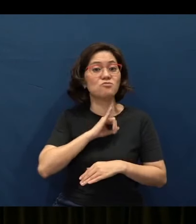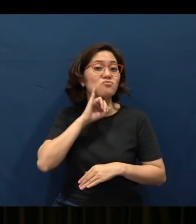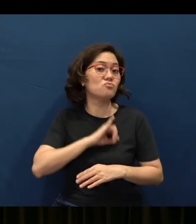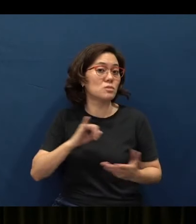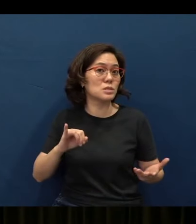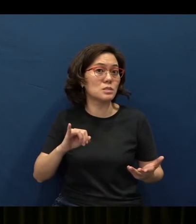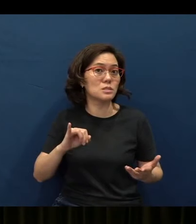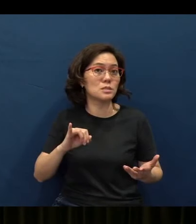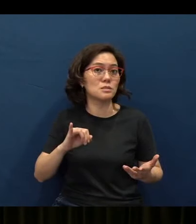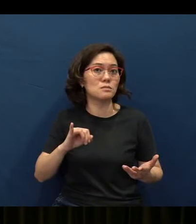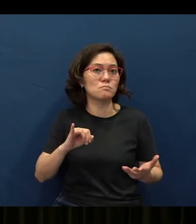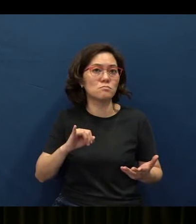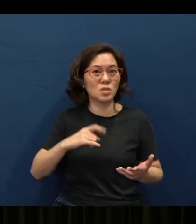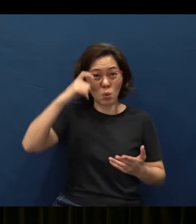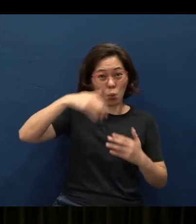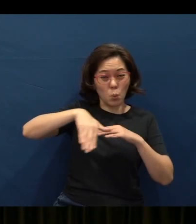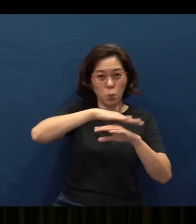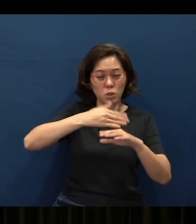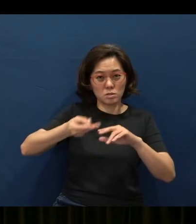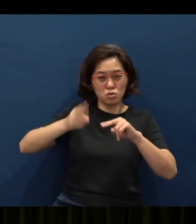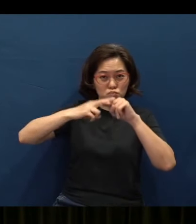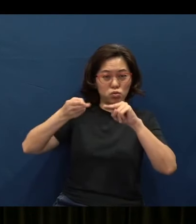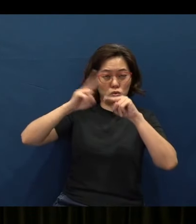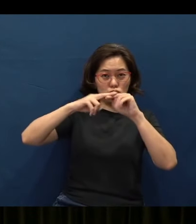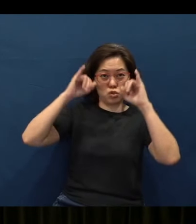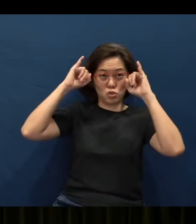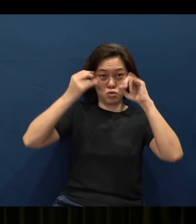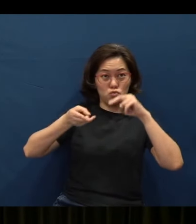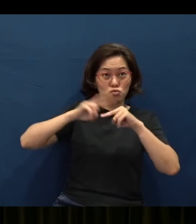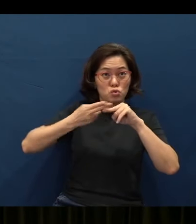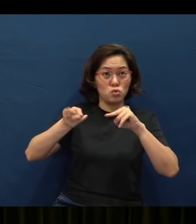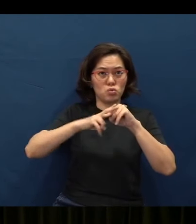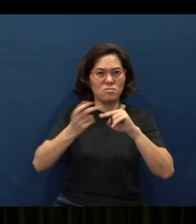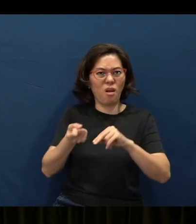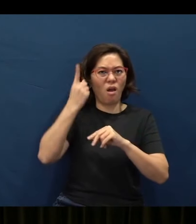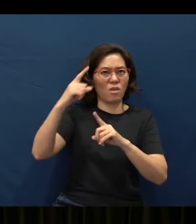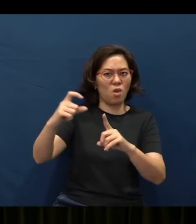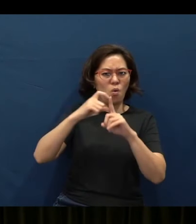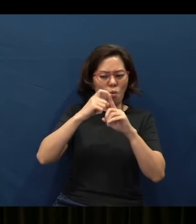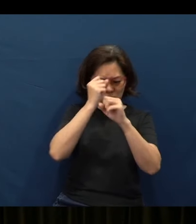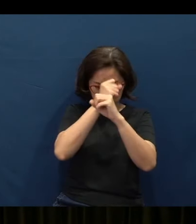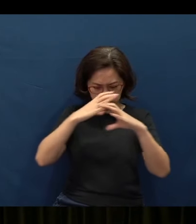for gaining wisdom and instruction; for understanding words of insight;